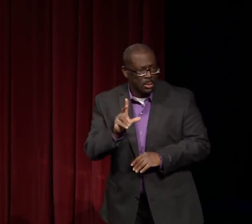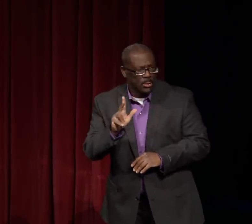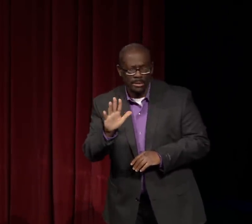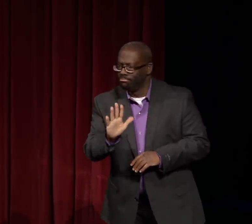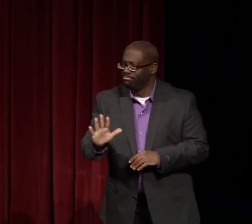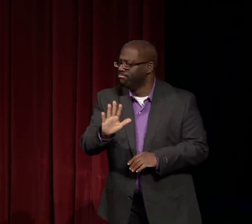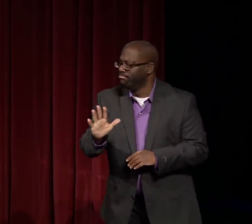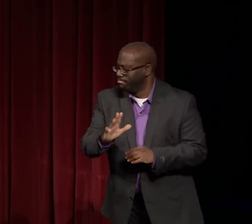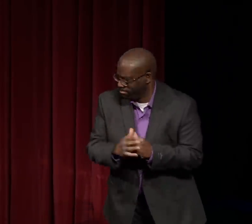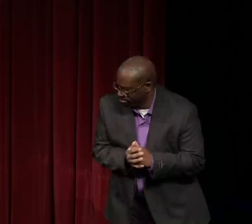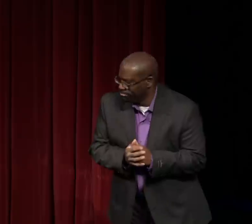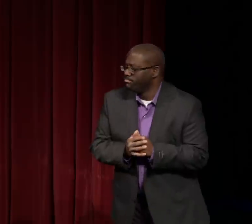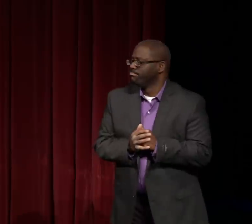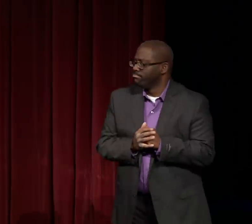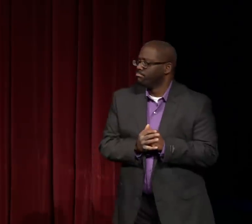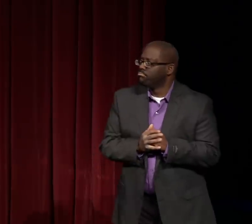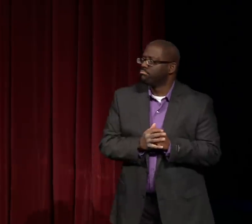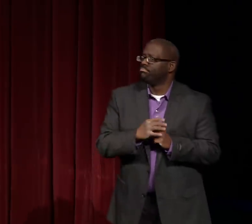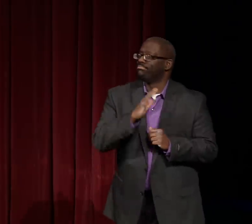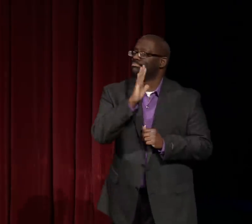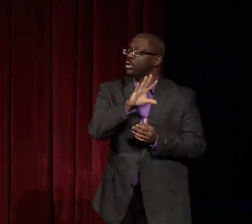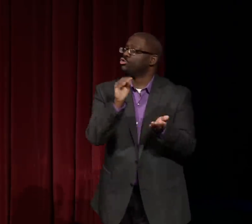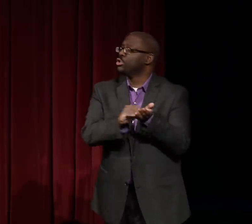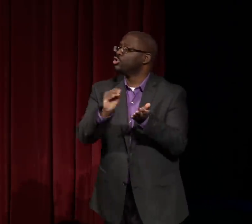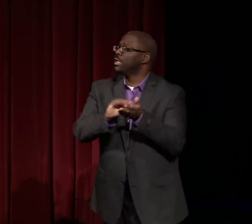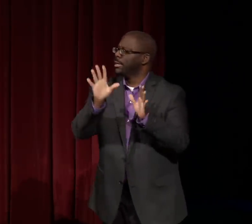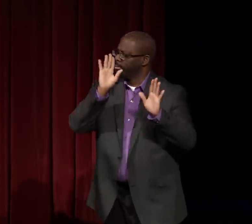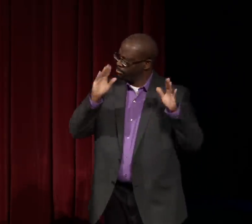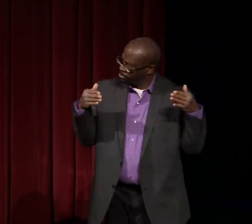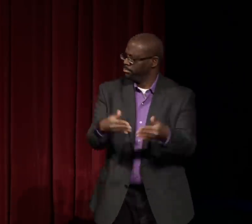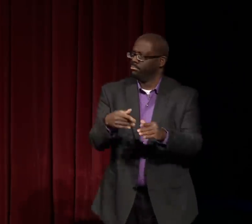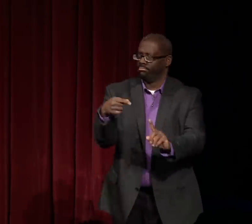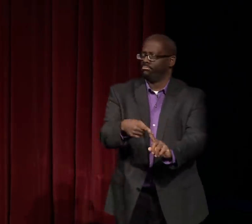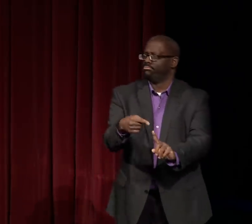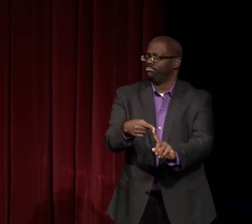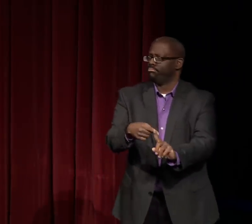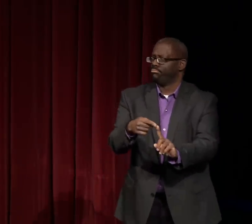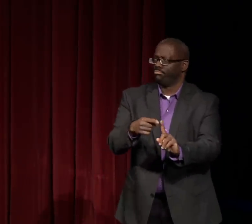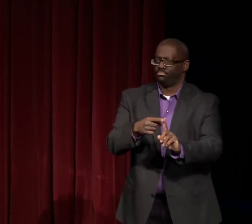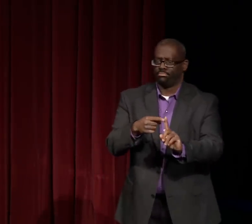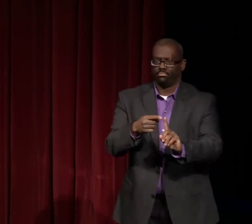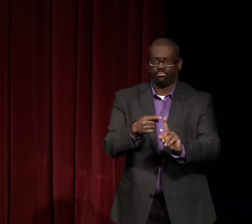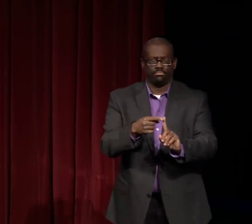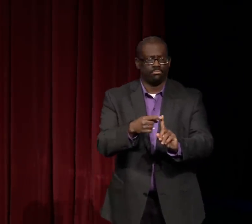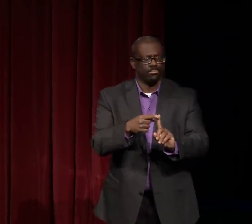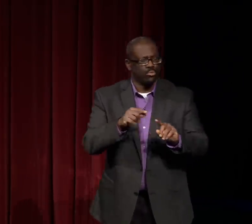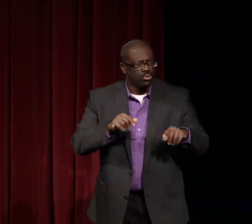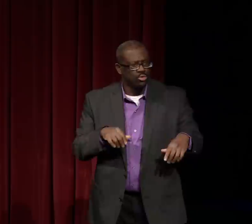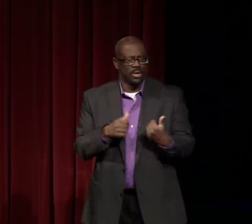She was over 60 when she got her degree.